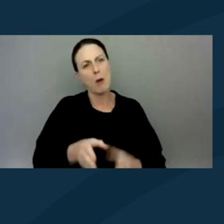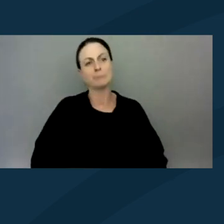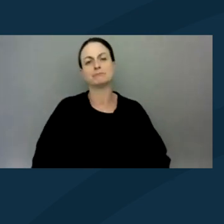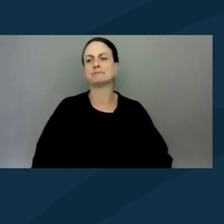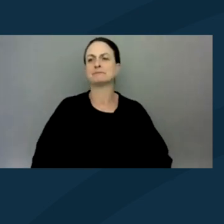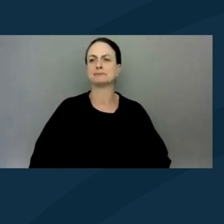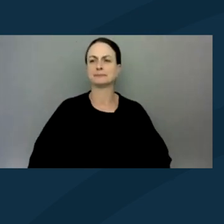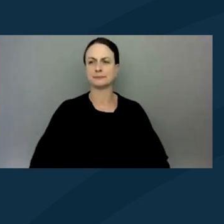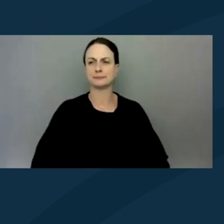So that's super.